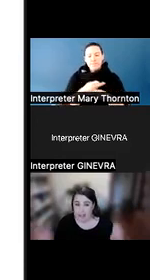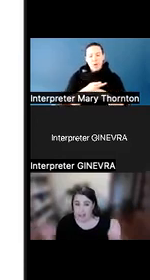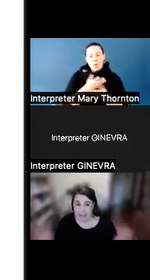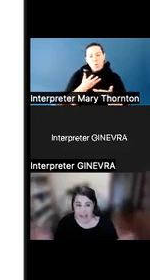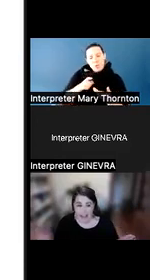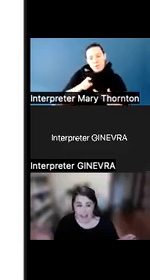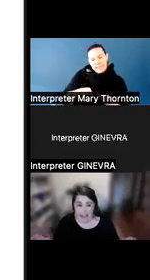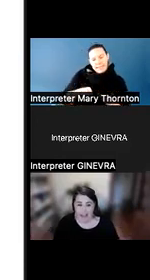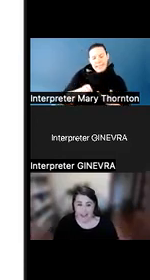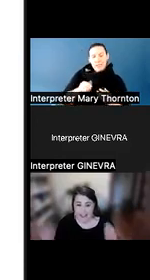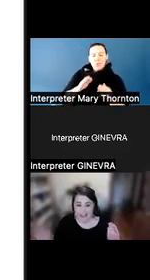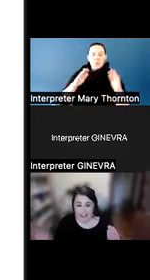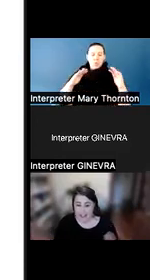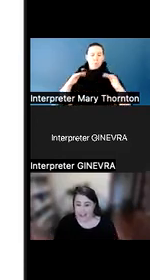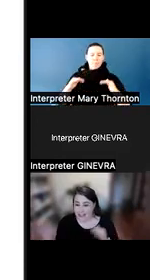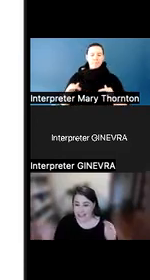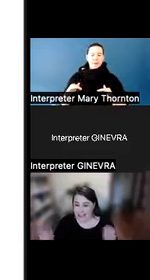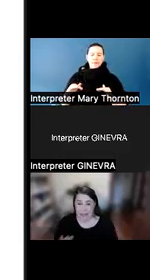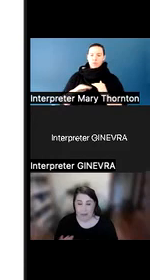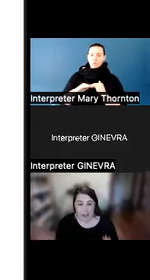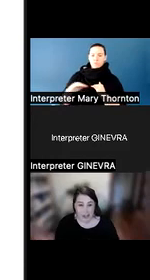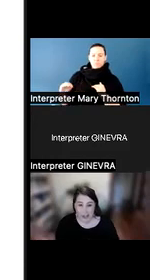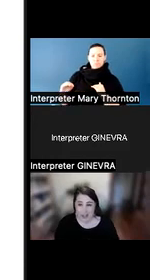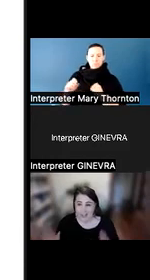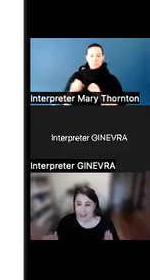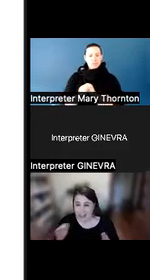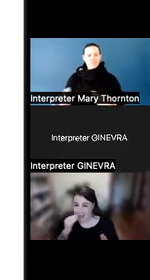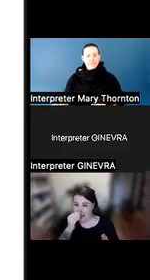And then-- this is the mantra at the Autism Center